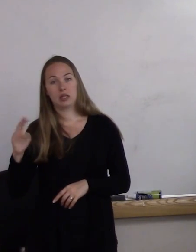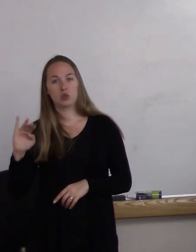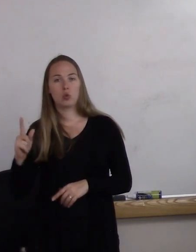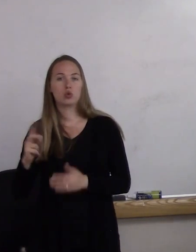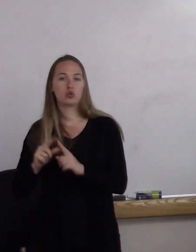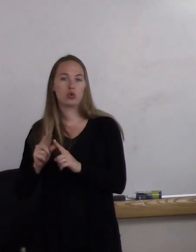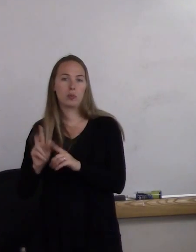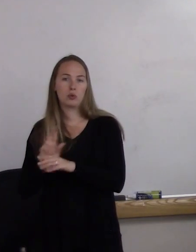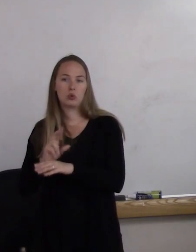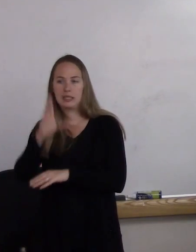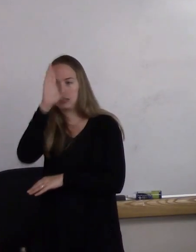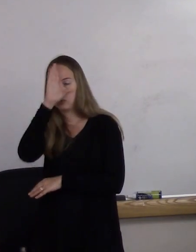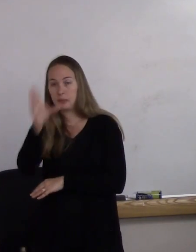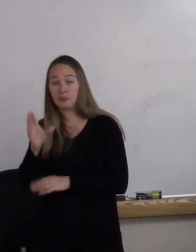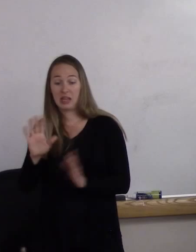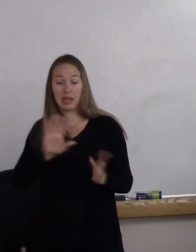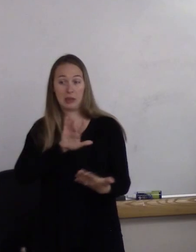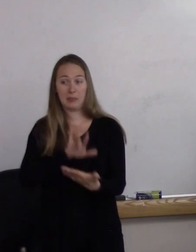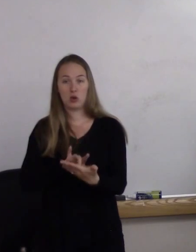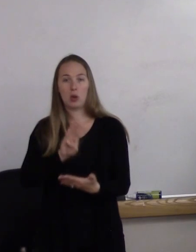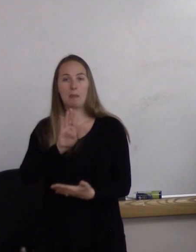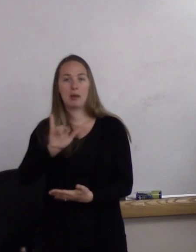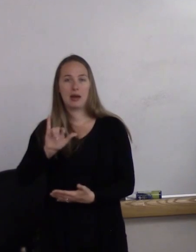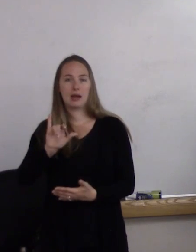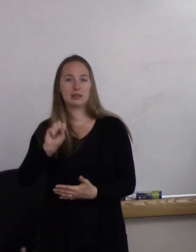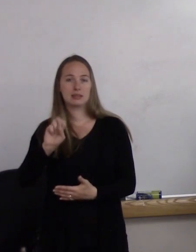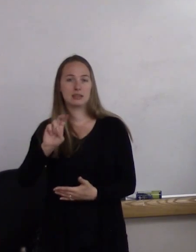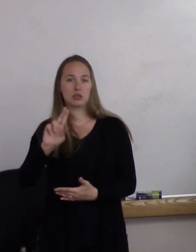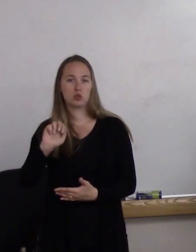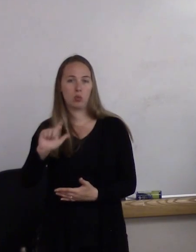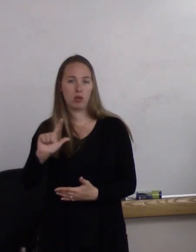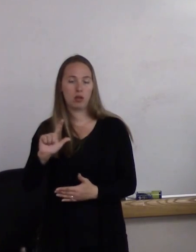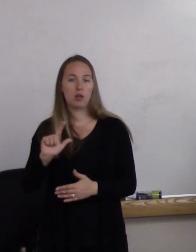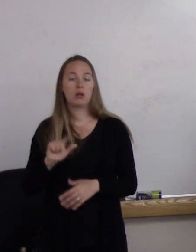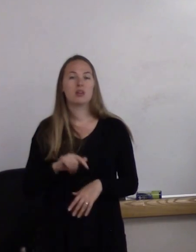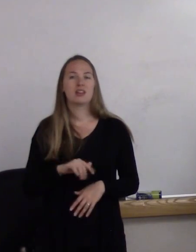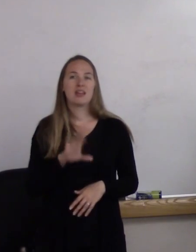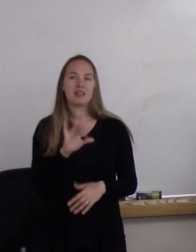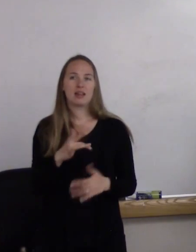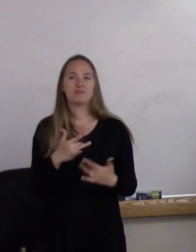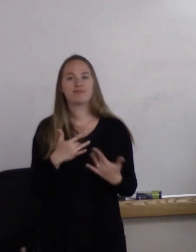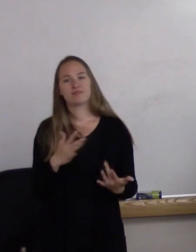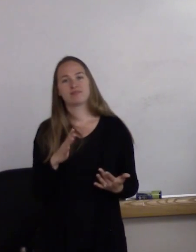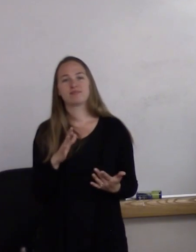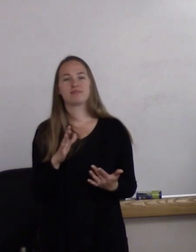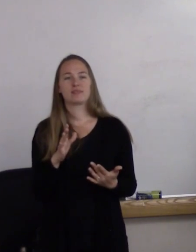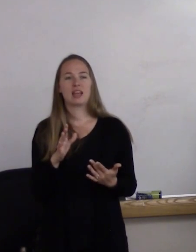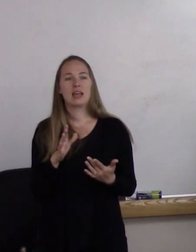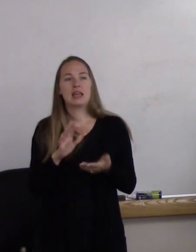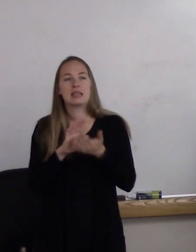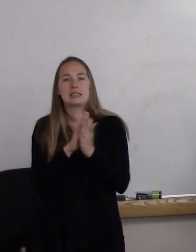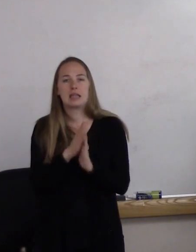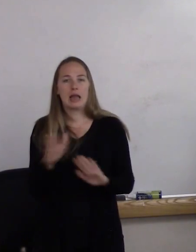you see bisexual. Bisexual is often considered the silent letter of the LGBT community,